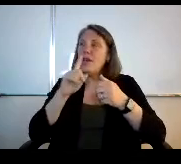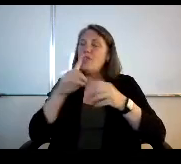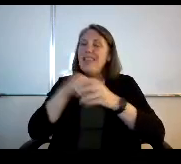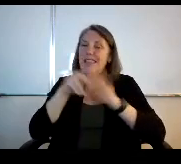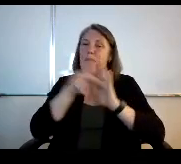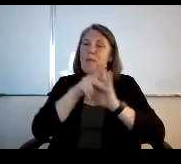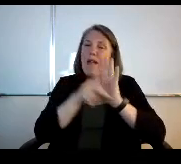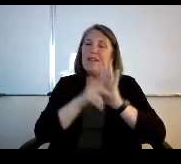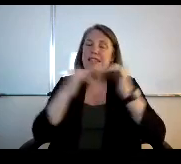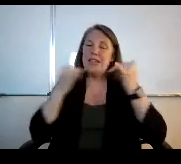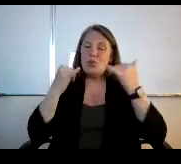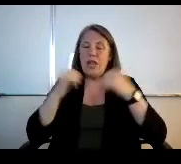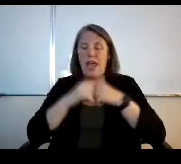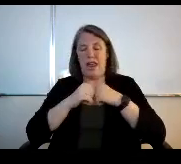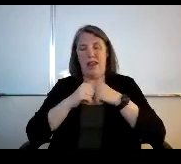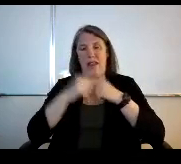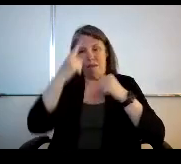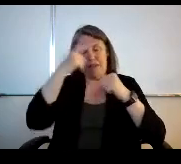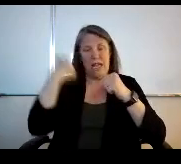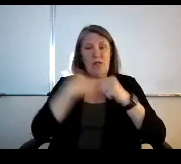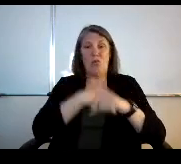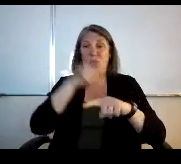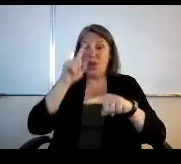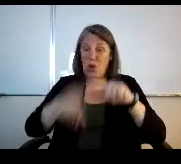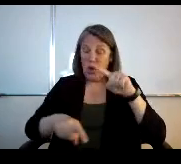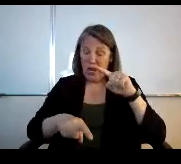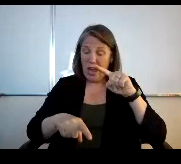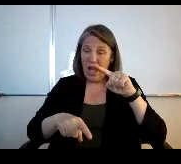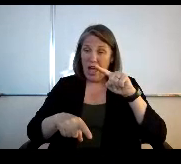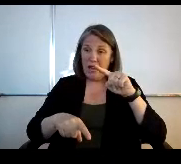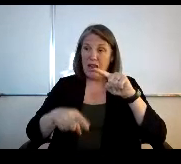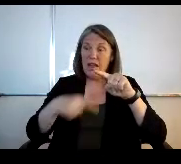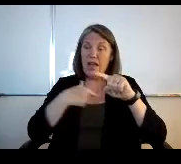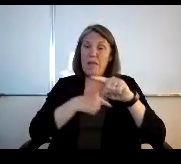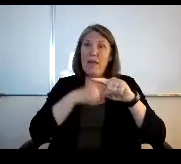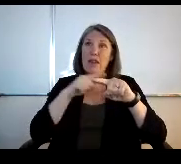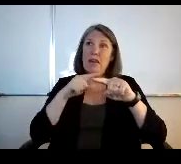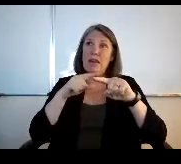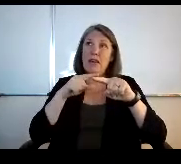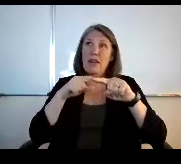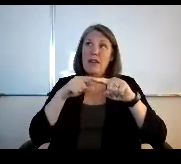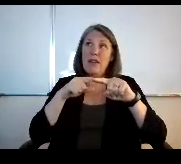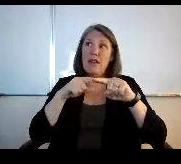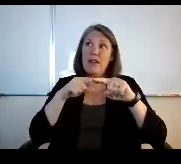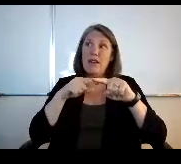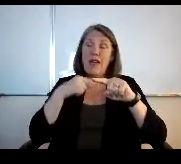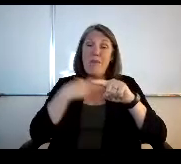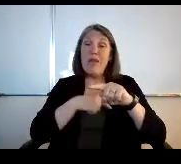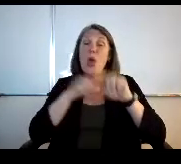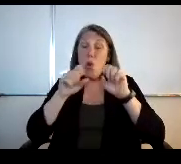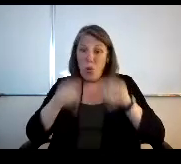today because we could not. We could get out of it and and fail an audit because we created some fictitious